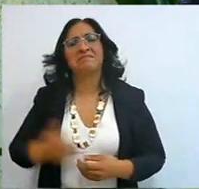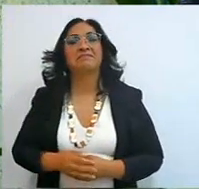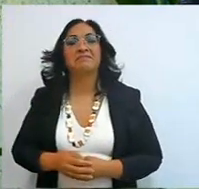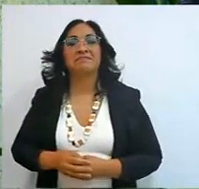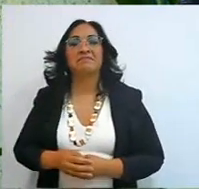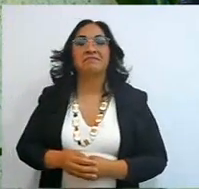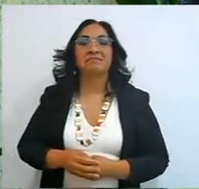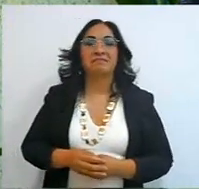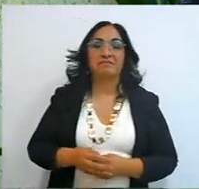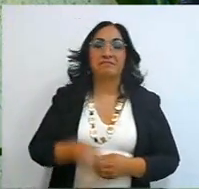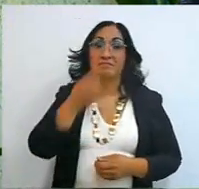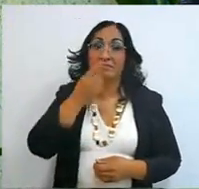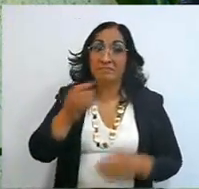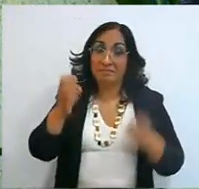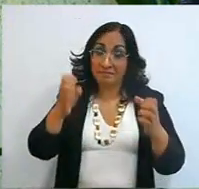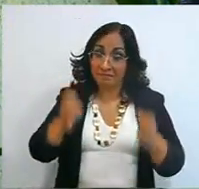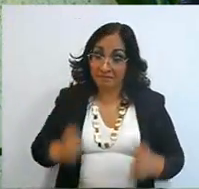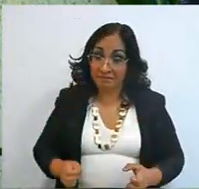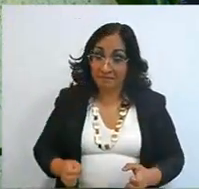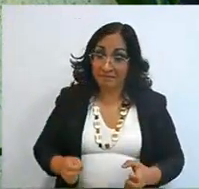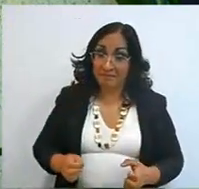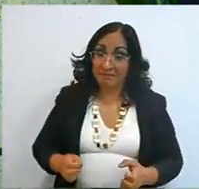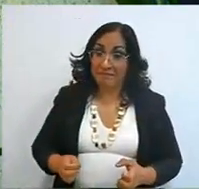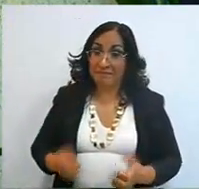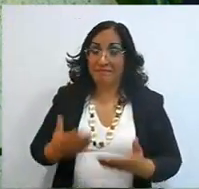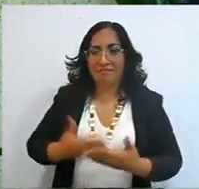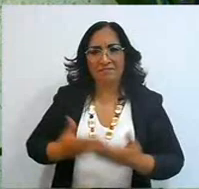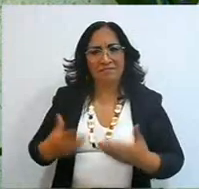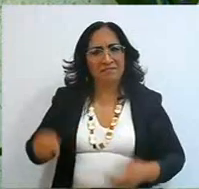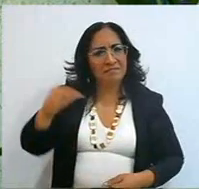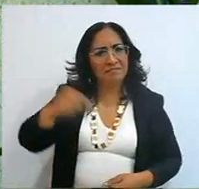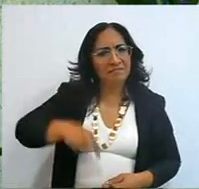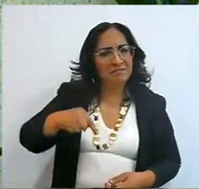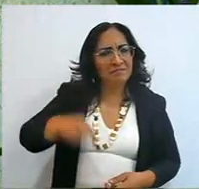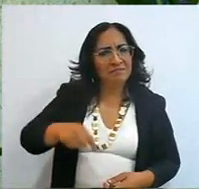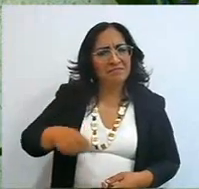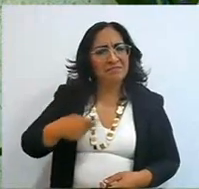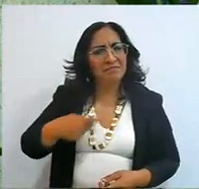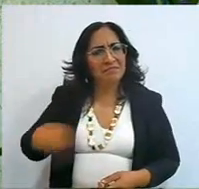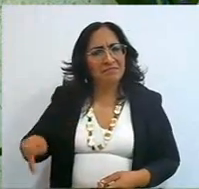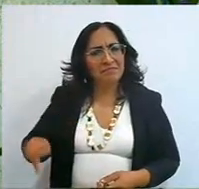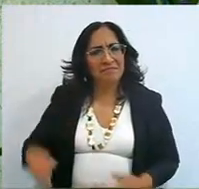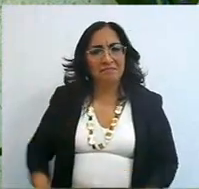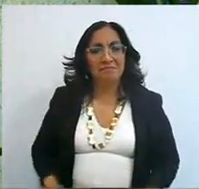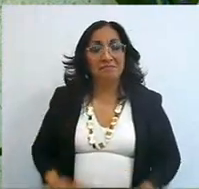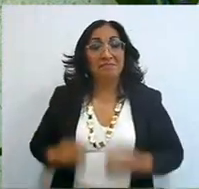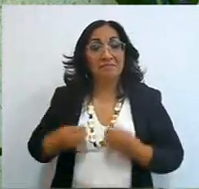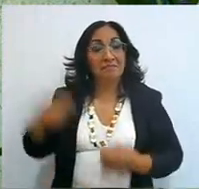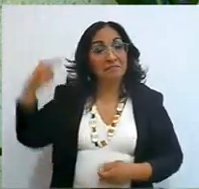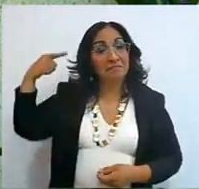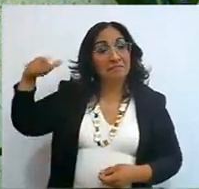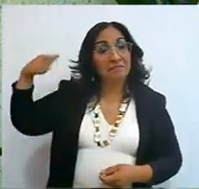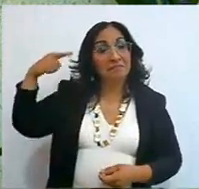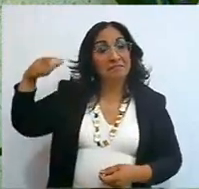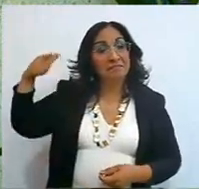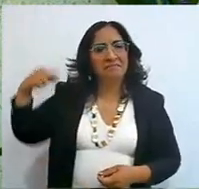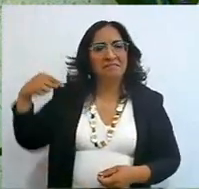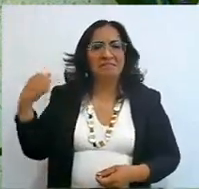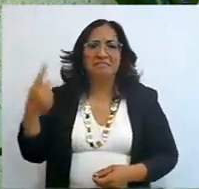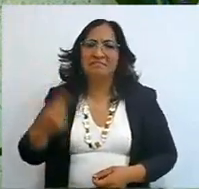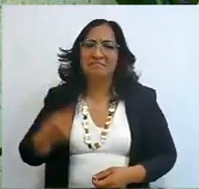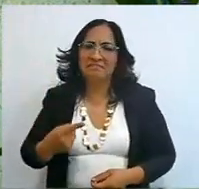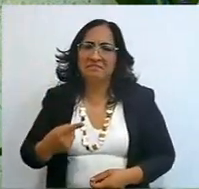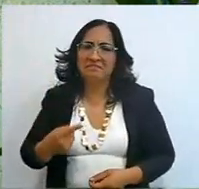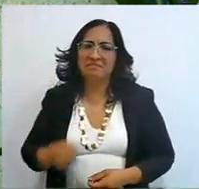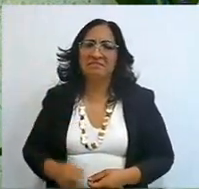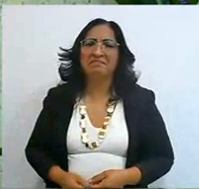and after he stays here, he lives in Guadalajara, those who are away are six hours, five or six hours on the highway,